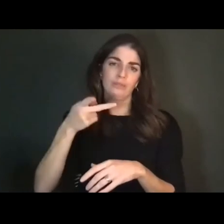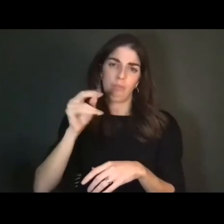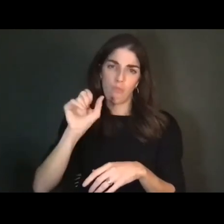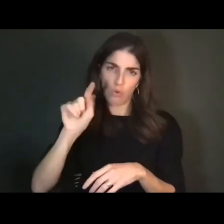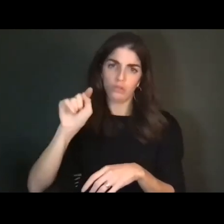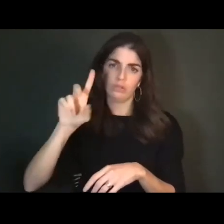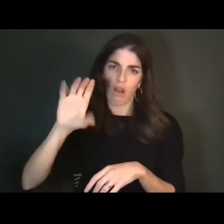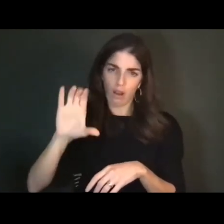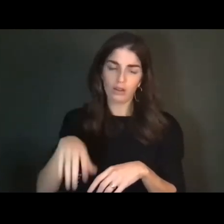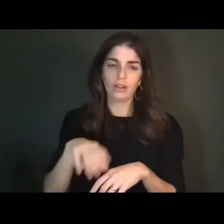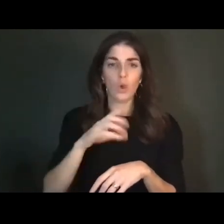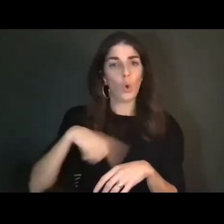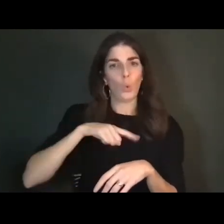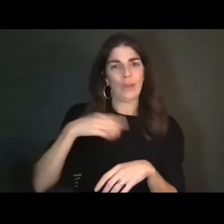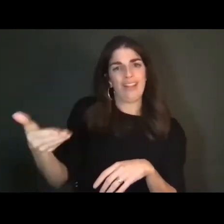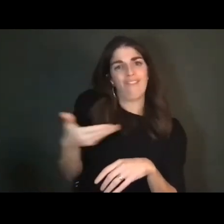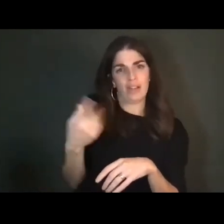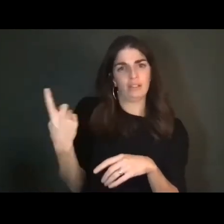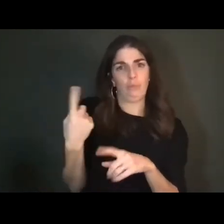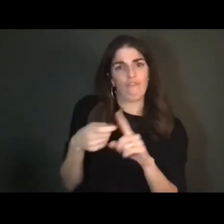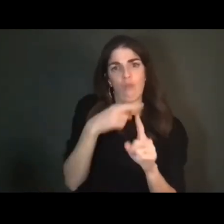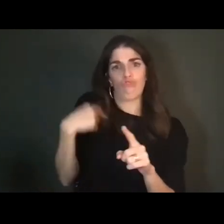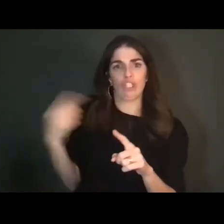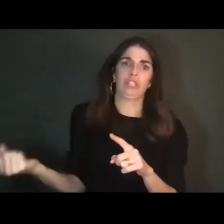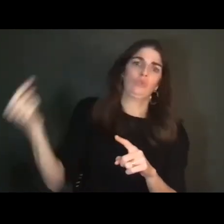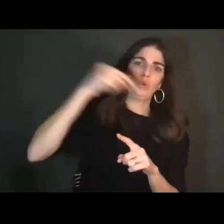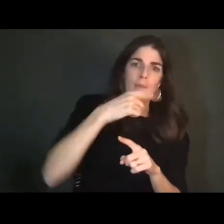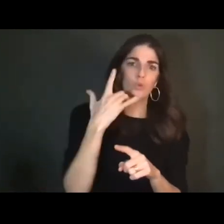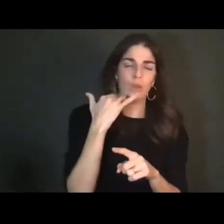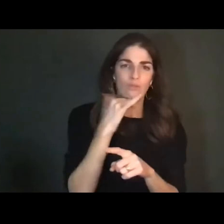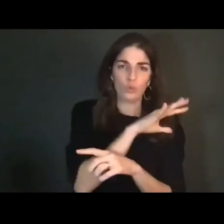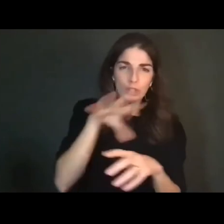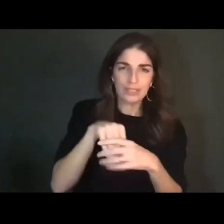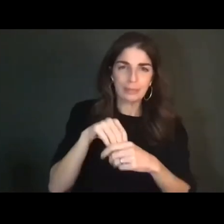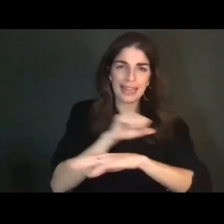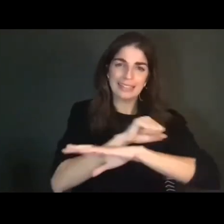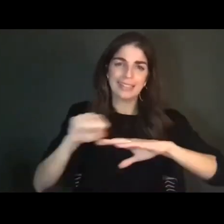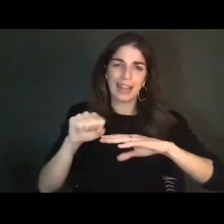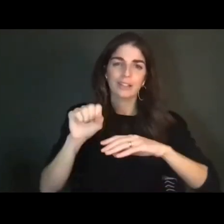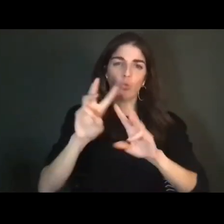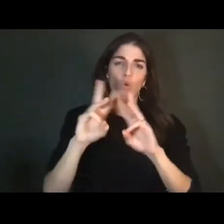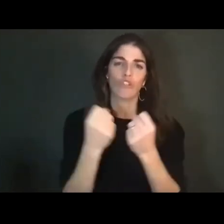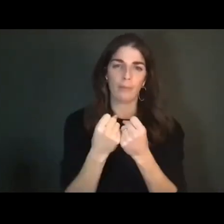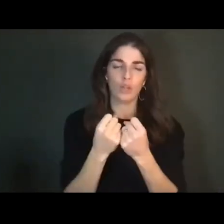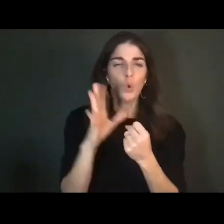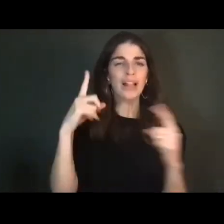to participate in the stage workshop, and you'll hear a few audio clips that were the